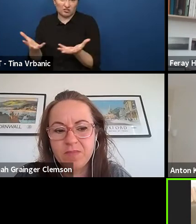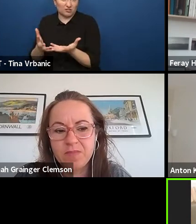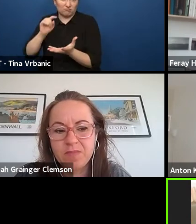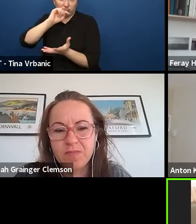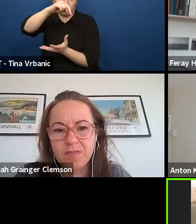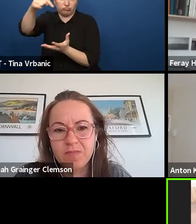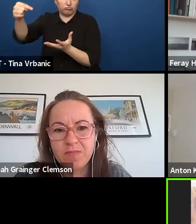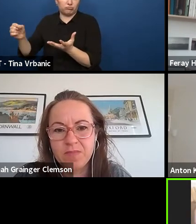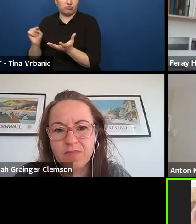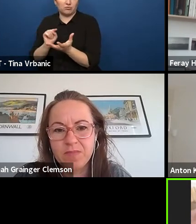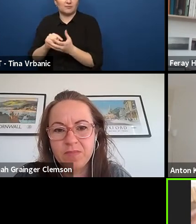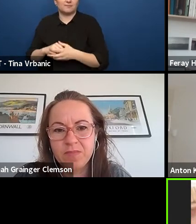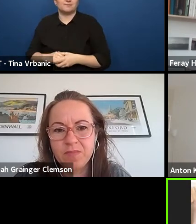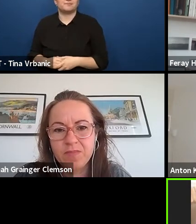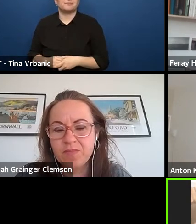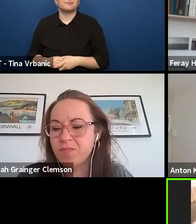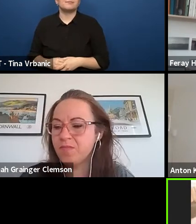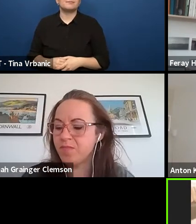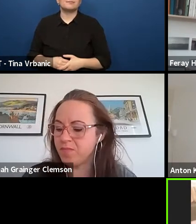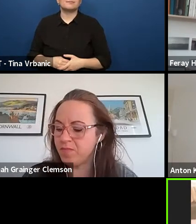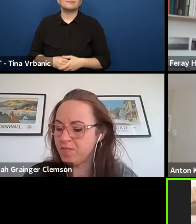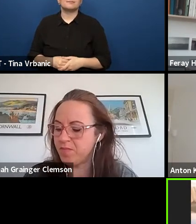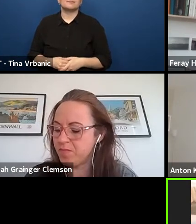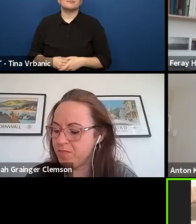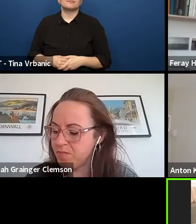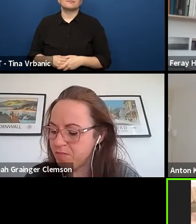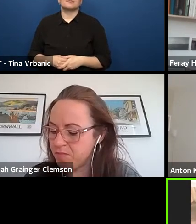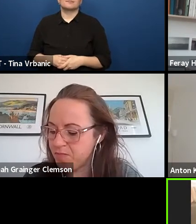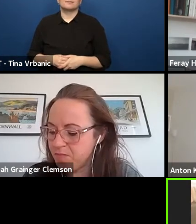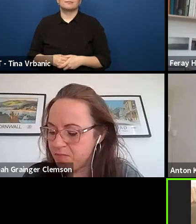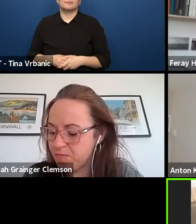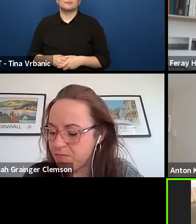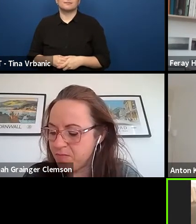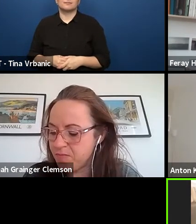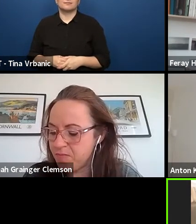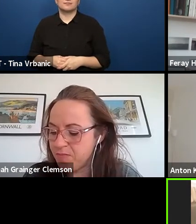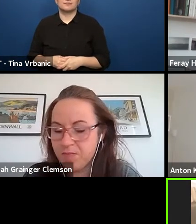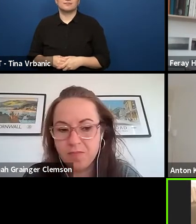In this discussion, we had several, let's say information